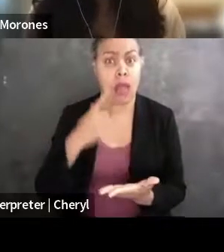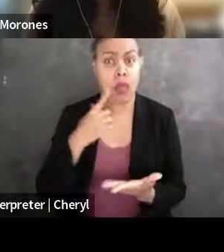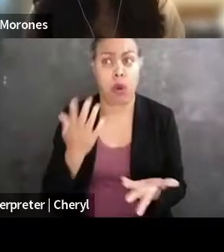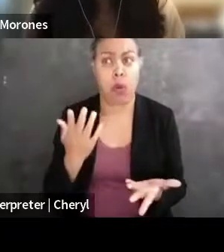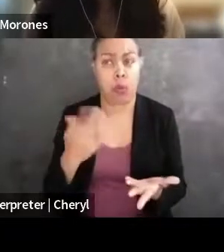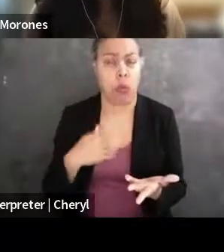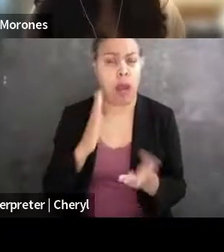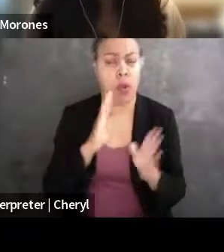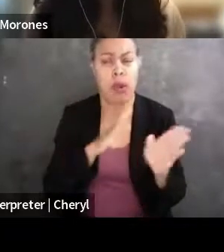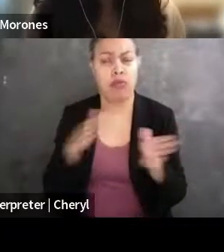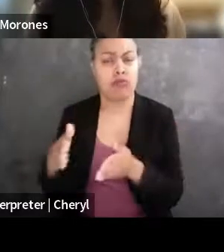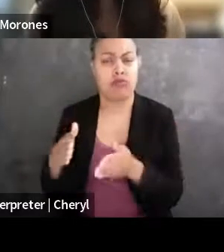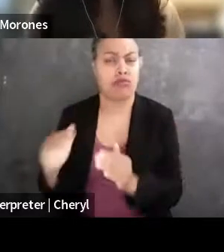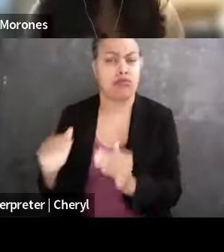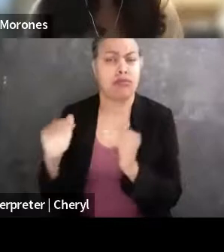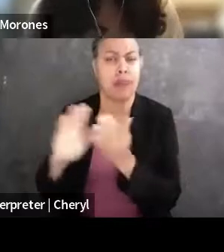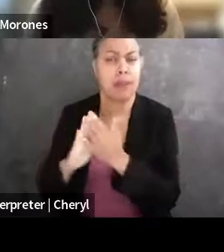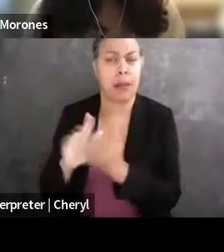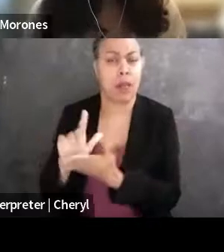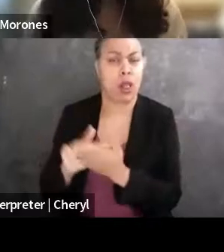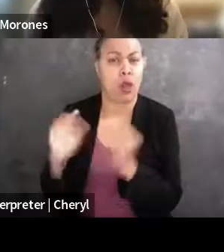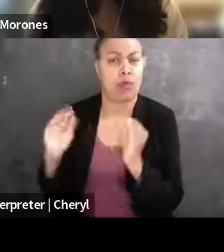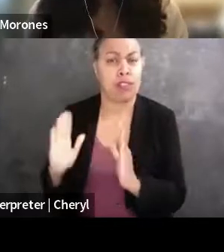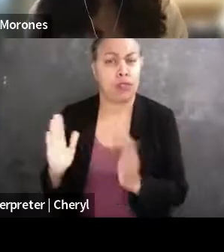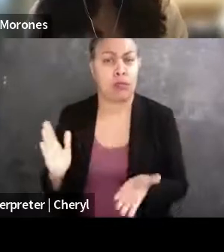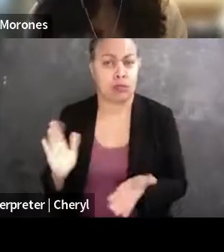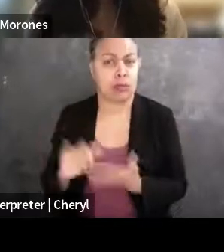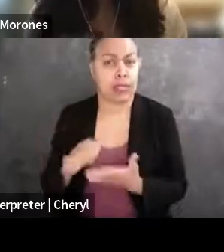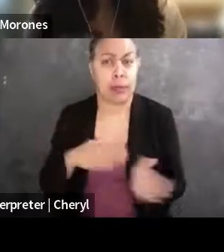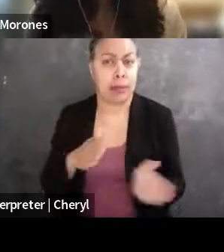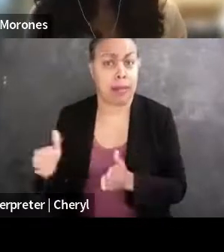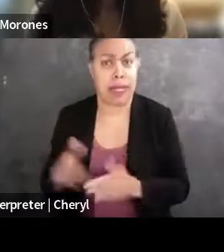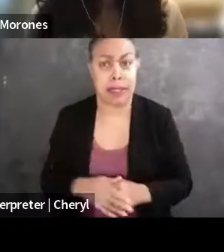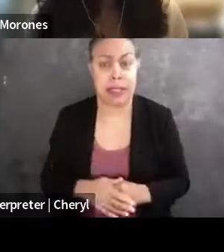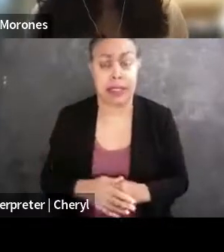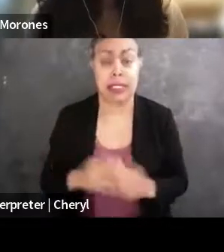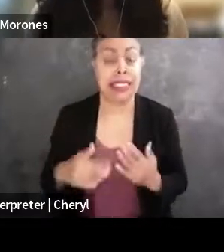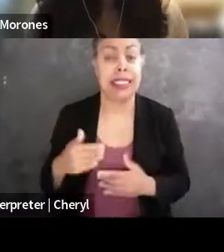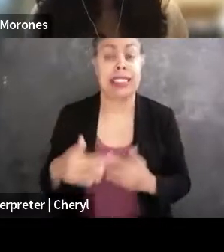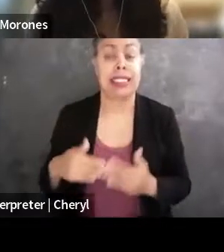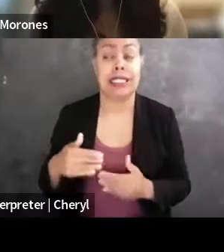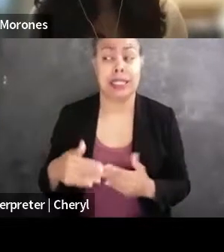and becoming a law professor. And I quickly found out after like research